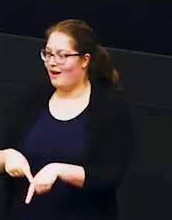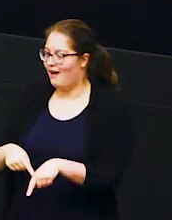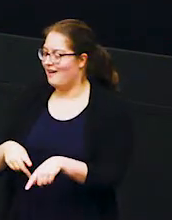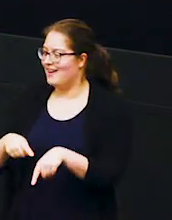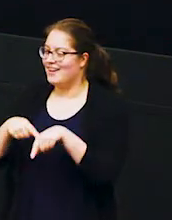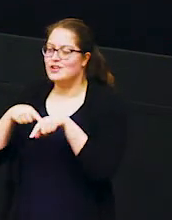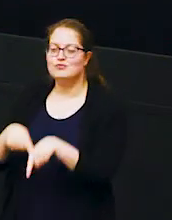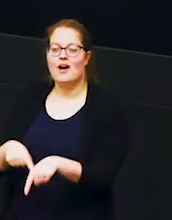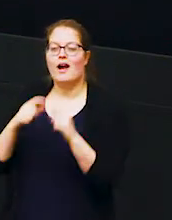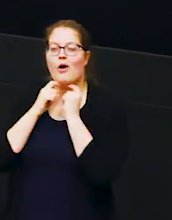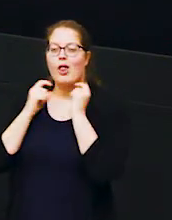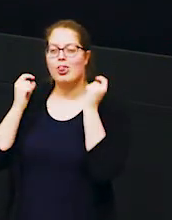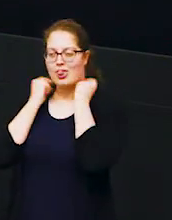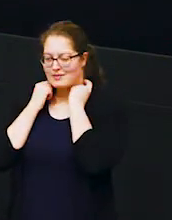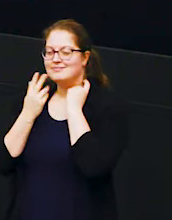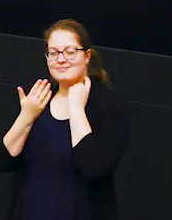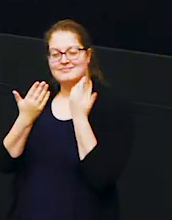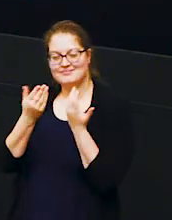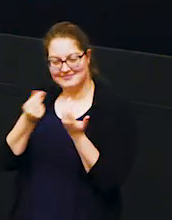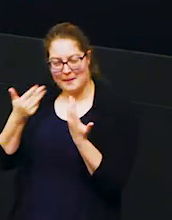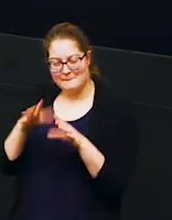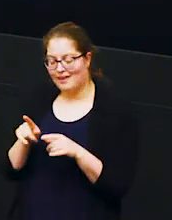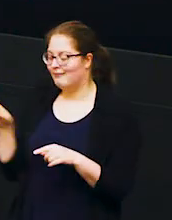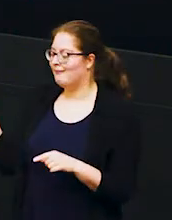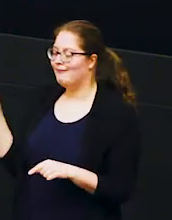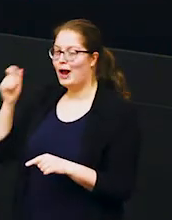tracking collars i think some of you might have had a clue from some of the activities